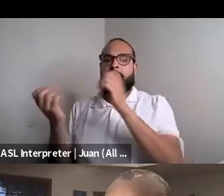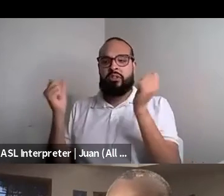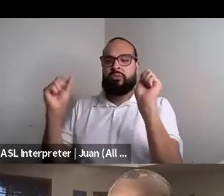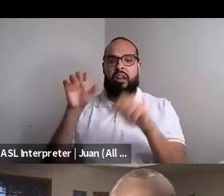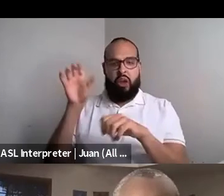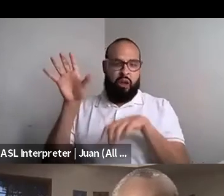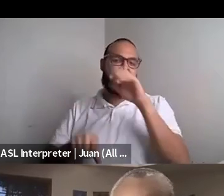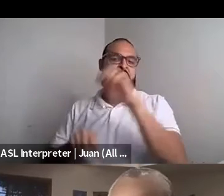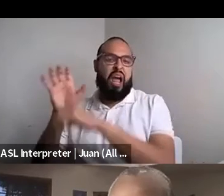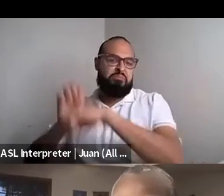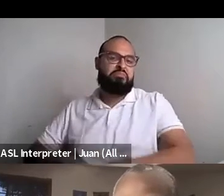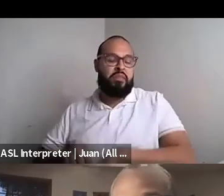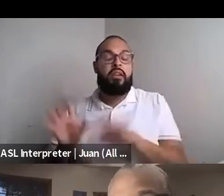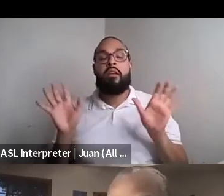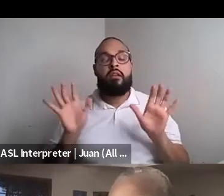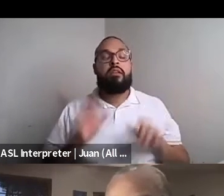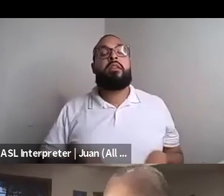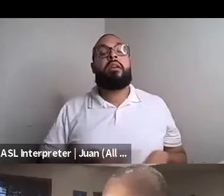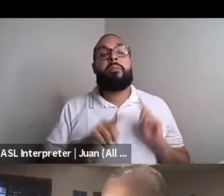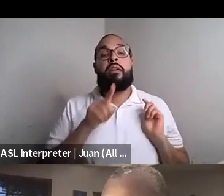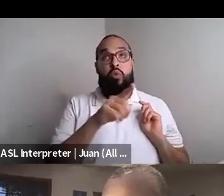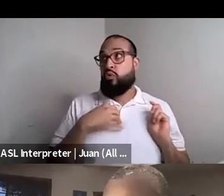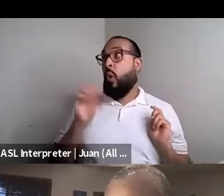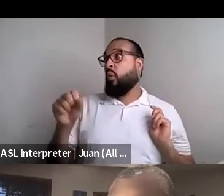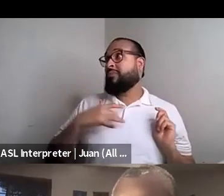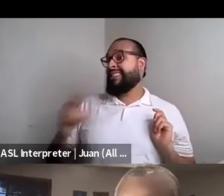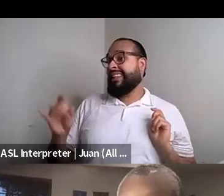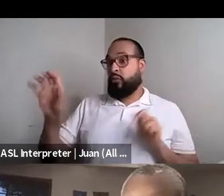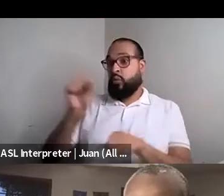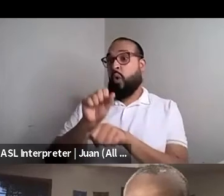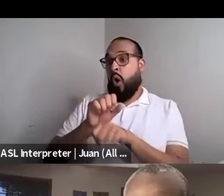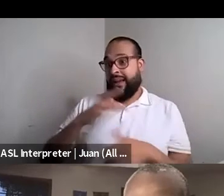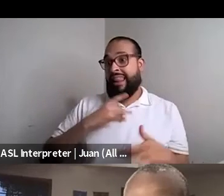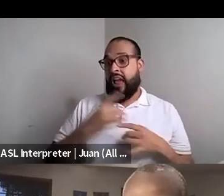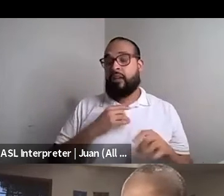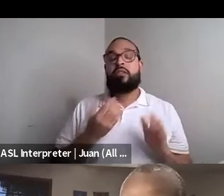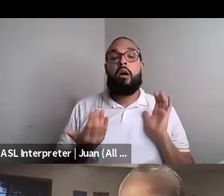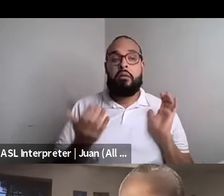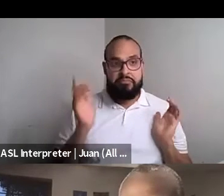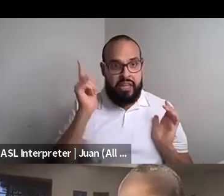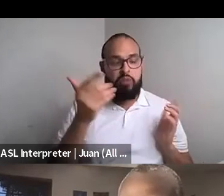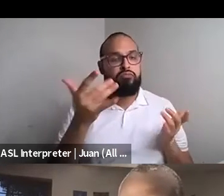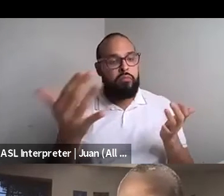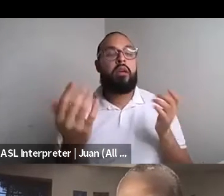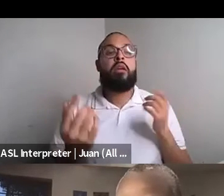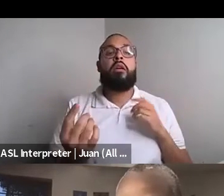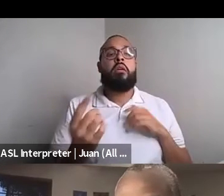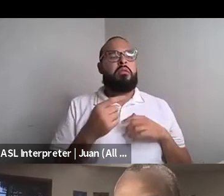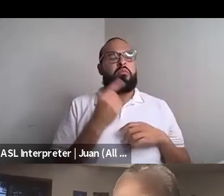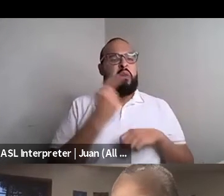Kenyon Farrow (he/him/his): So he was like, oh, I think, yeah, I really like this, you know, whatever. And so he came back to me like an email. A few days later and said,